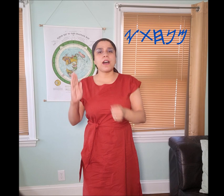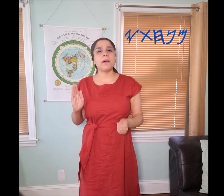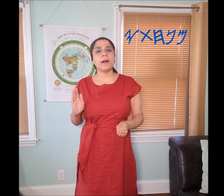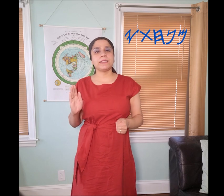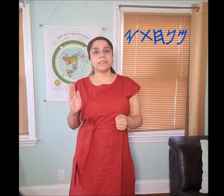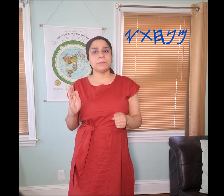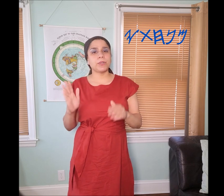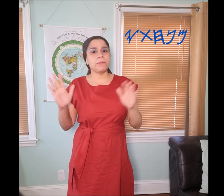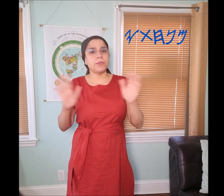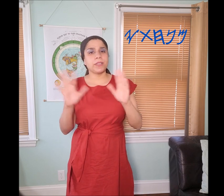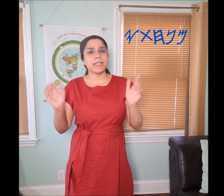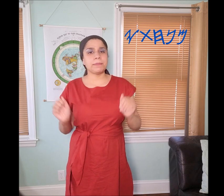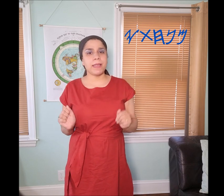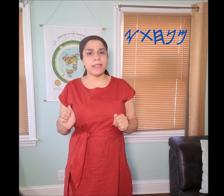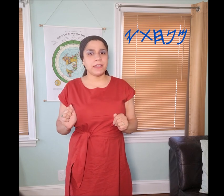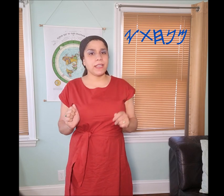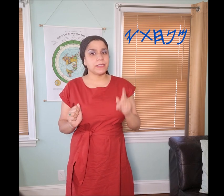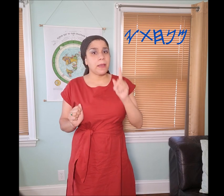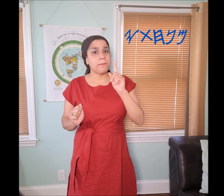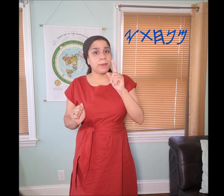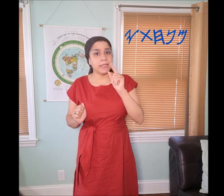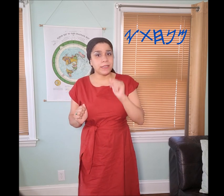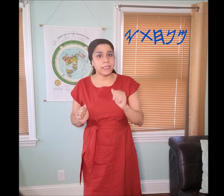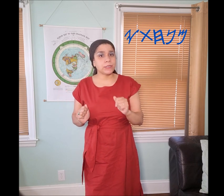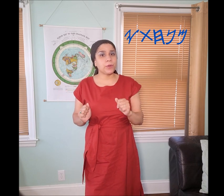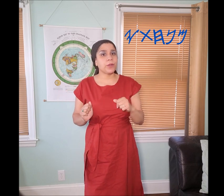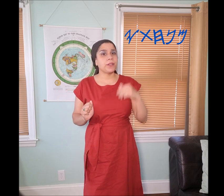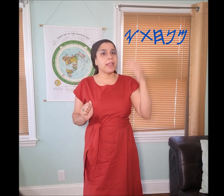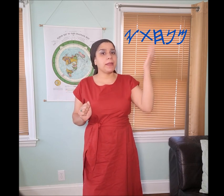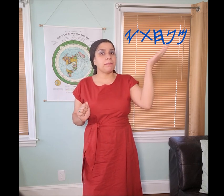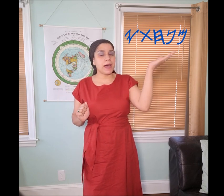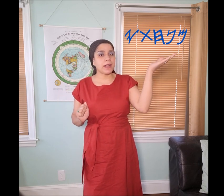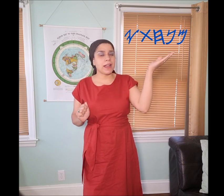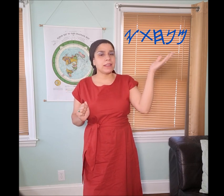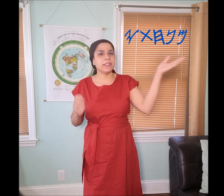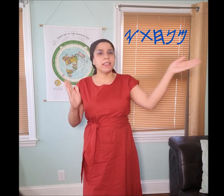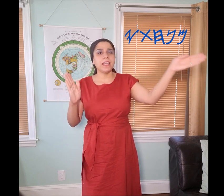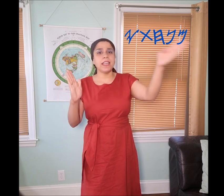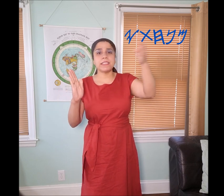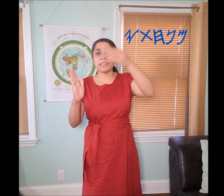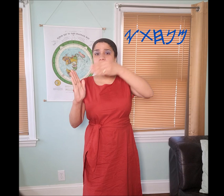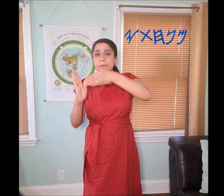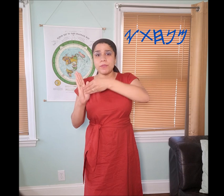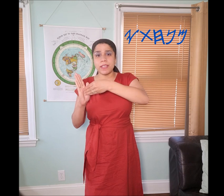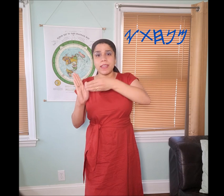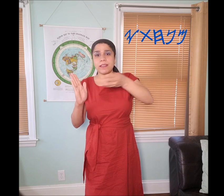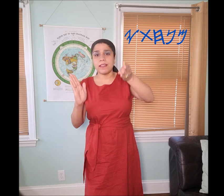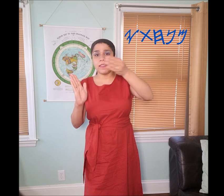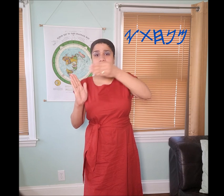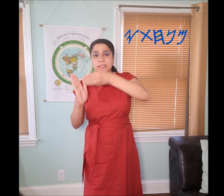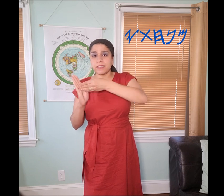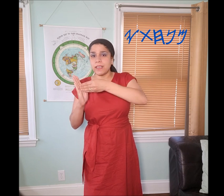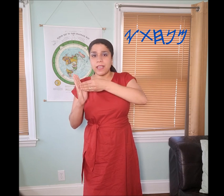The "𐤄 ahbal" symbol communicates many things but in this word in Manakahthey 𐤌𐤍𐤇𐤕𐤉 it's communicating ...this (see hand sign).